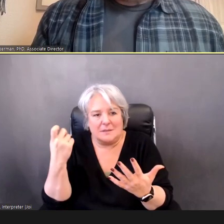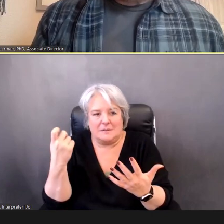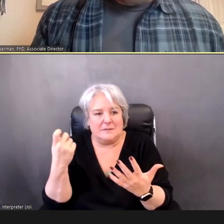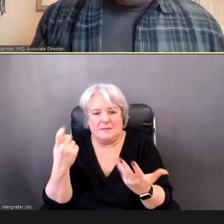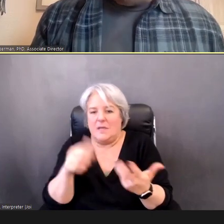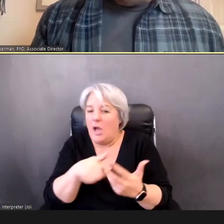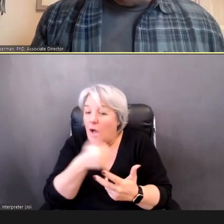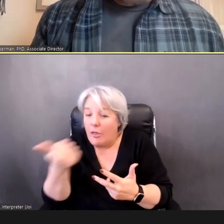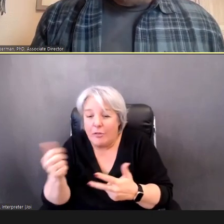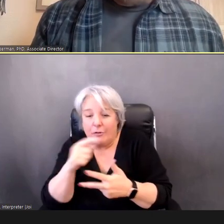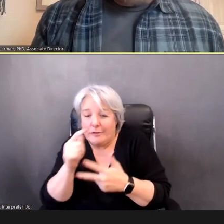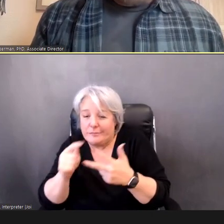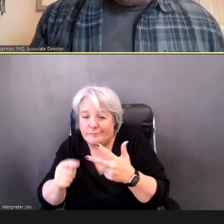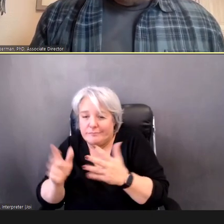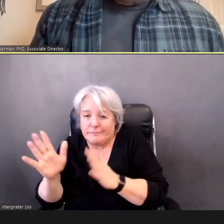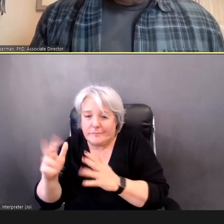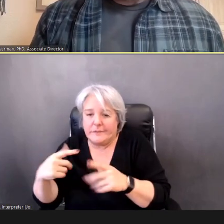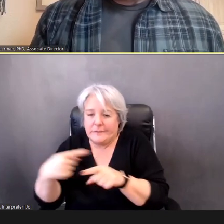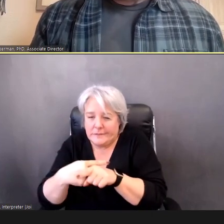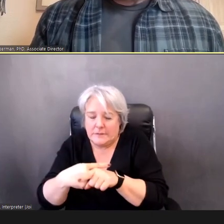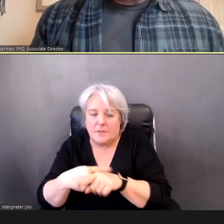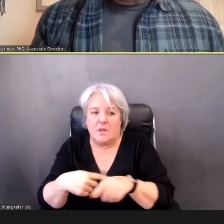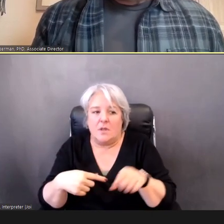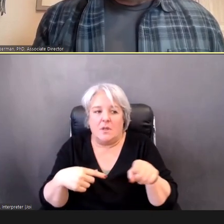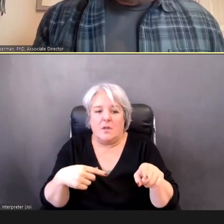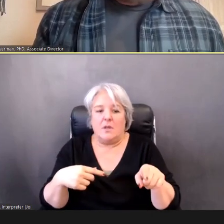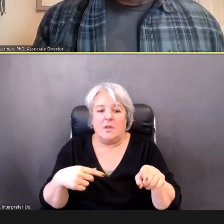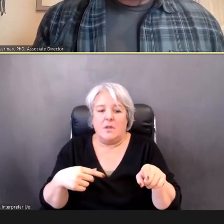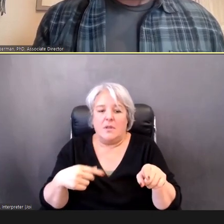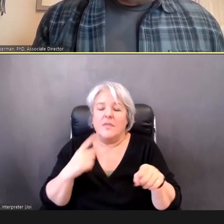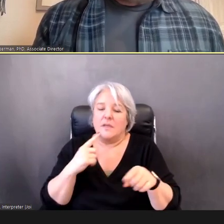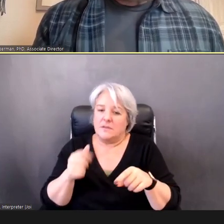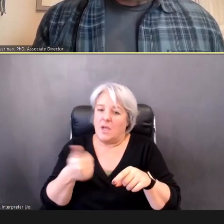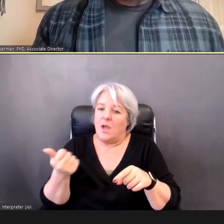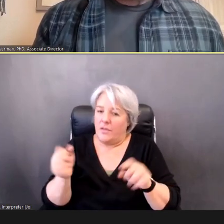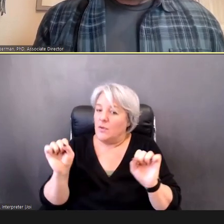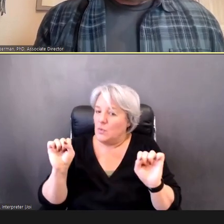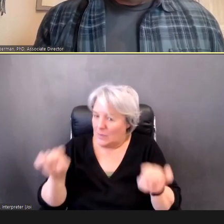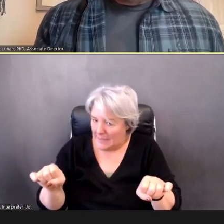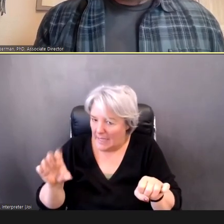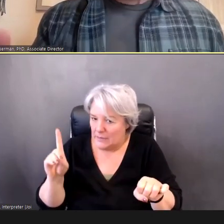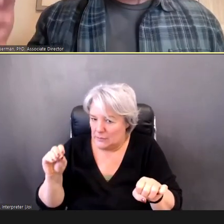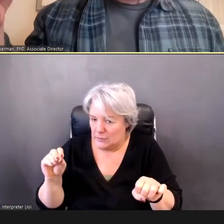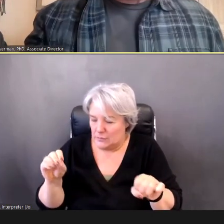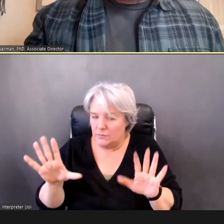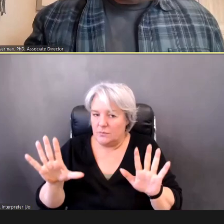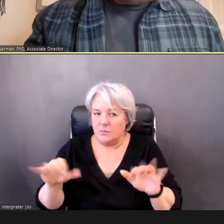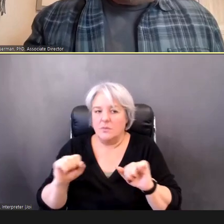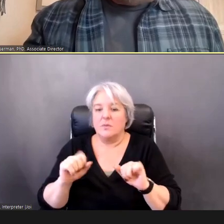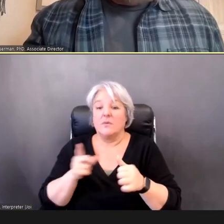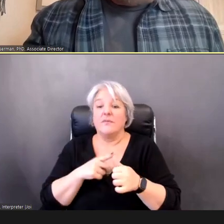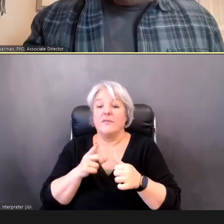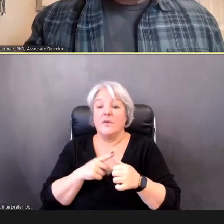There are a couple of things you can do: 1), is if you're using PureTone, you can try OAEs.